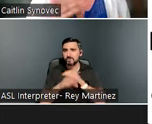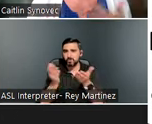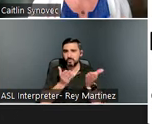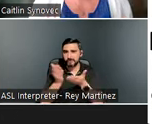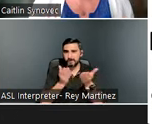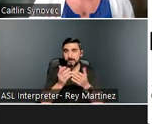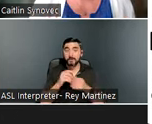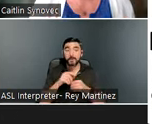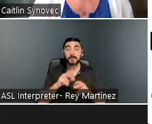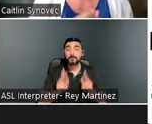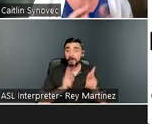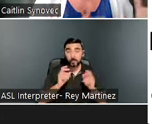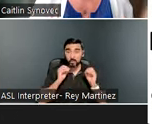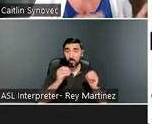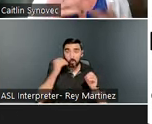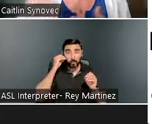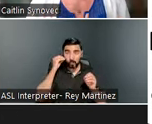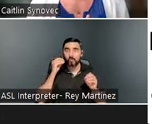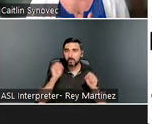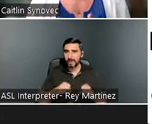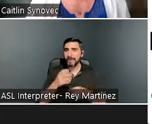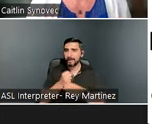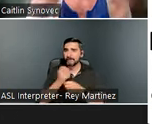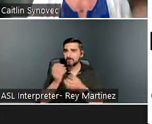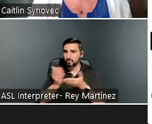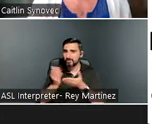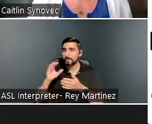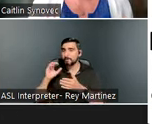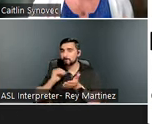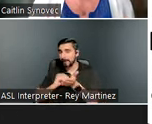have access to services from medical care to case management that are going to address those effects